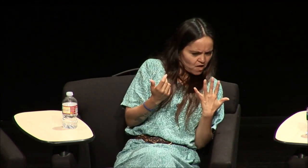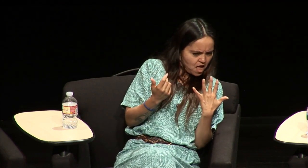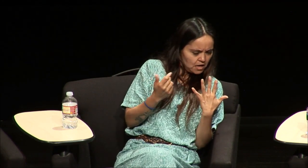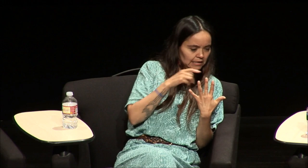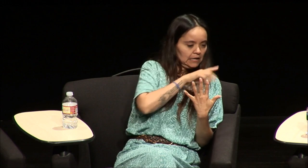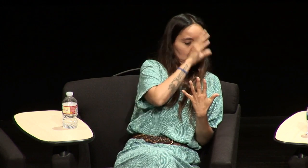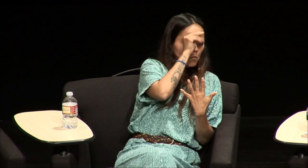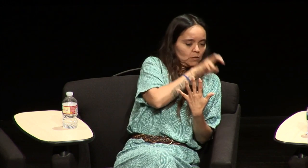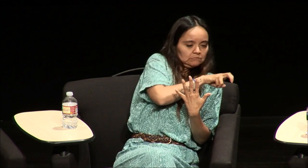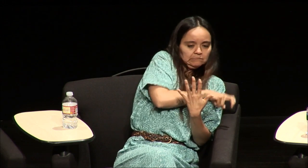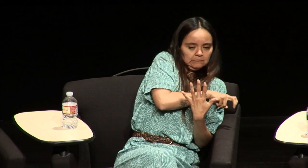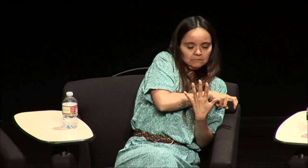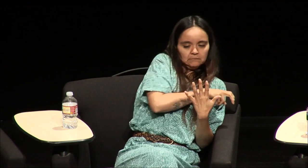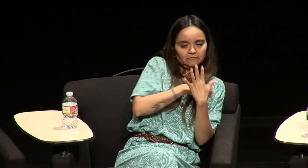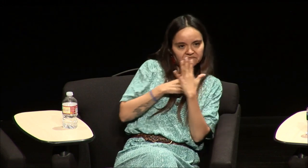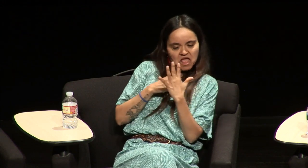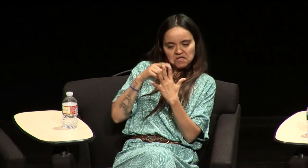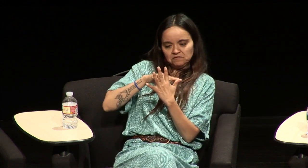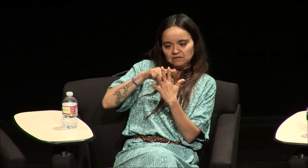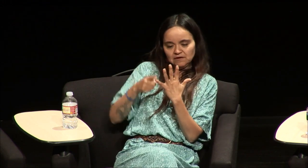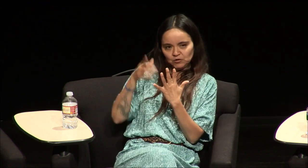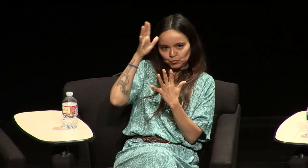fourth reindeer there were a couple more behind me and then like the boy who was